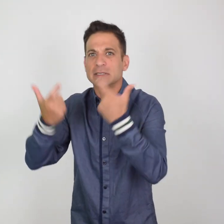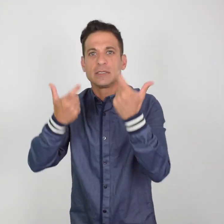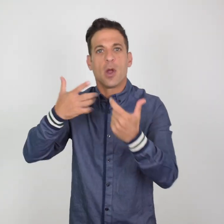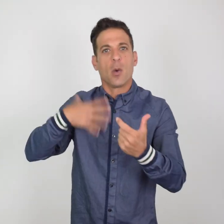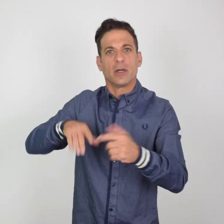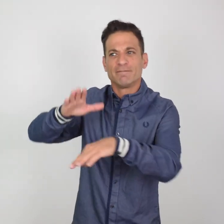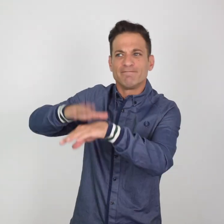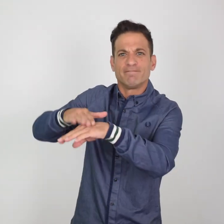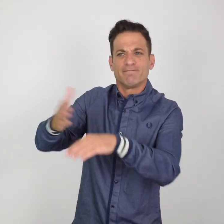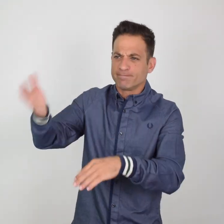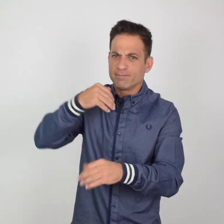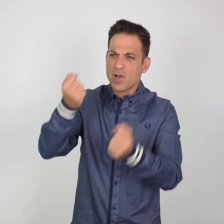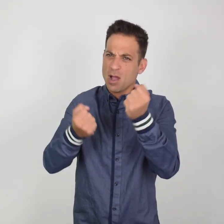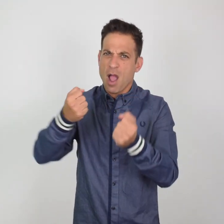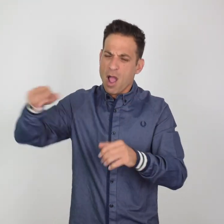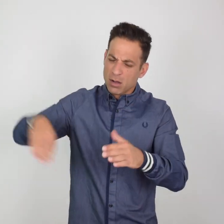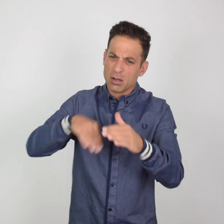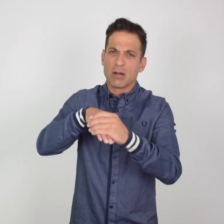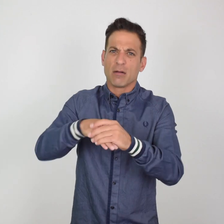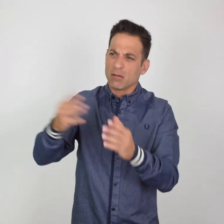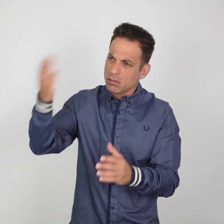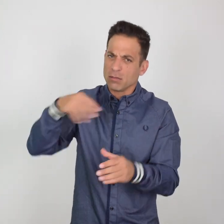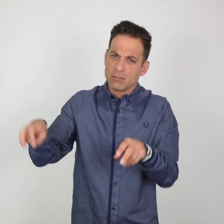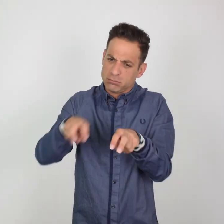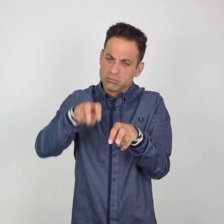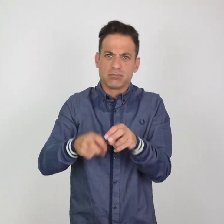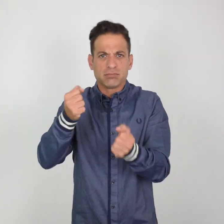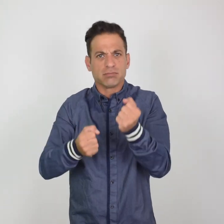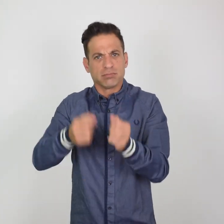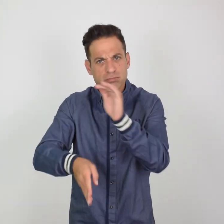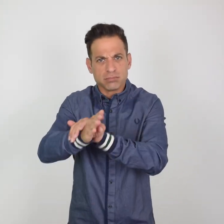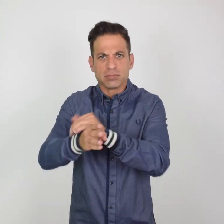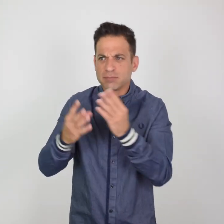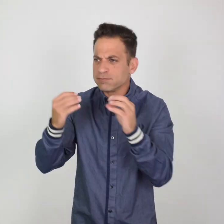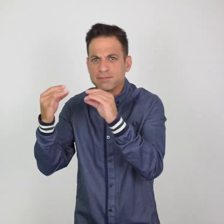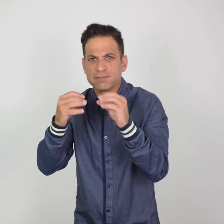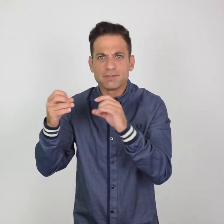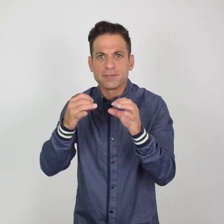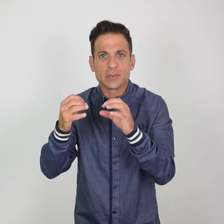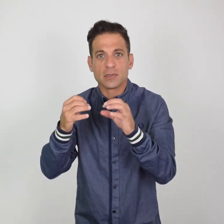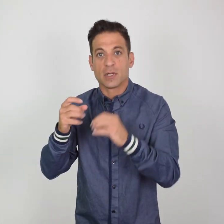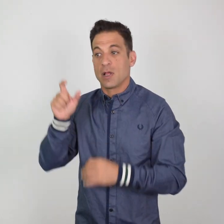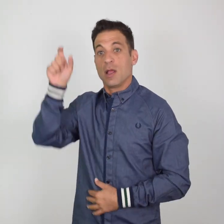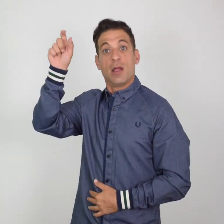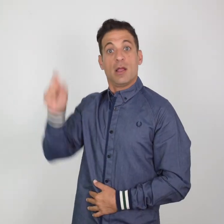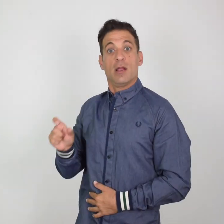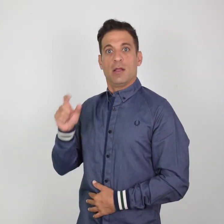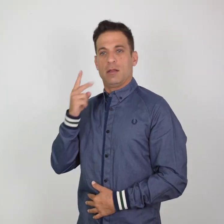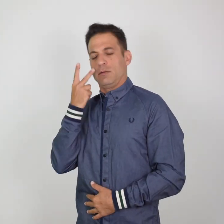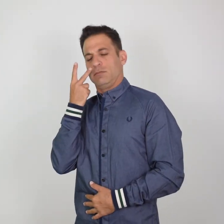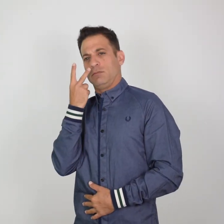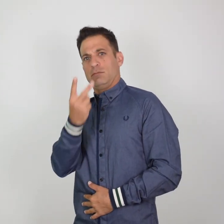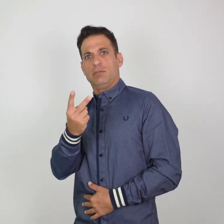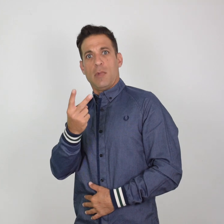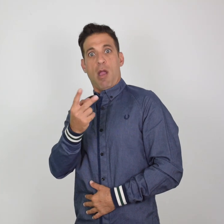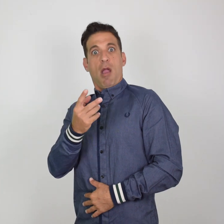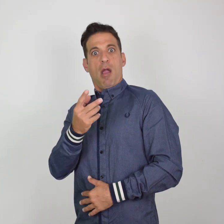to get in the car but he refused to. A person called the police